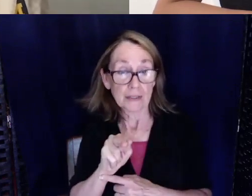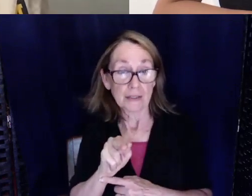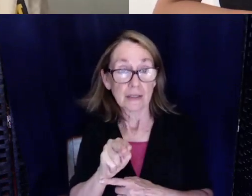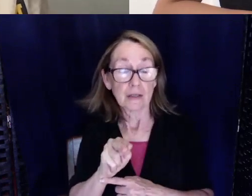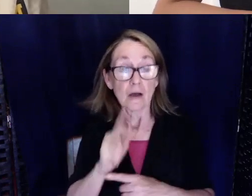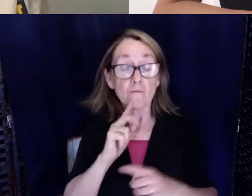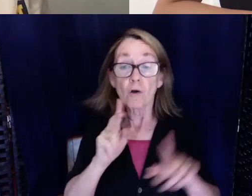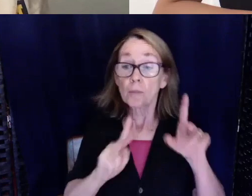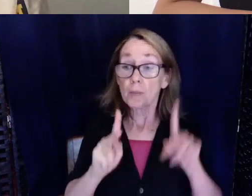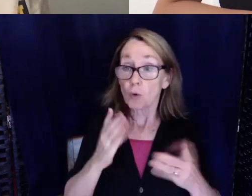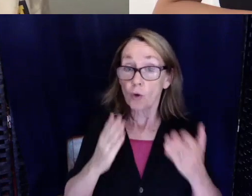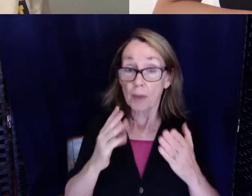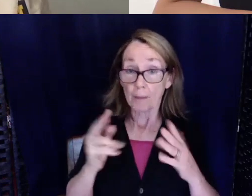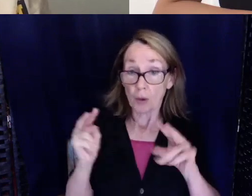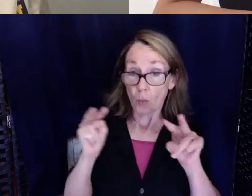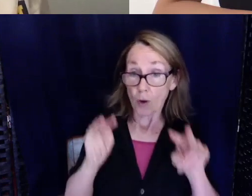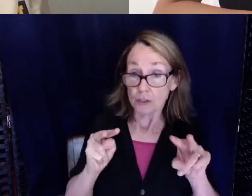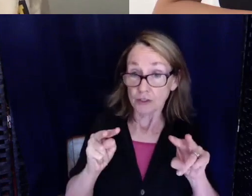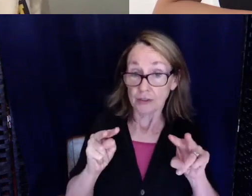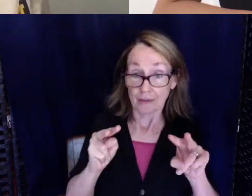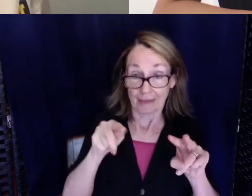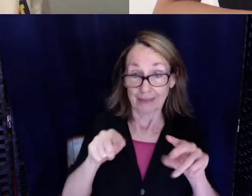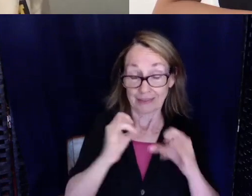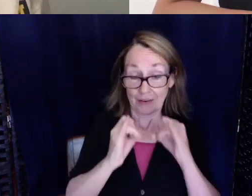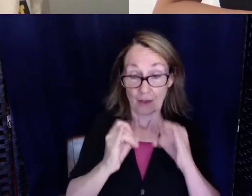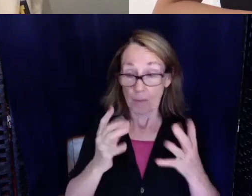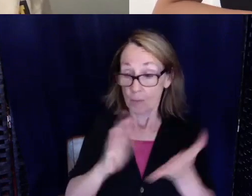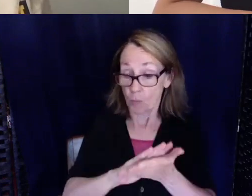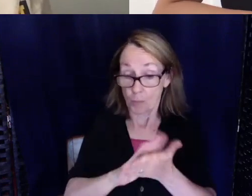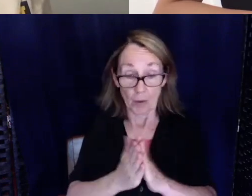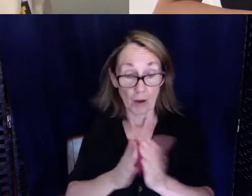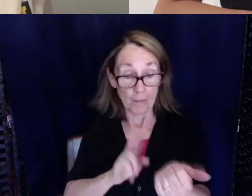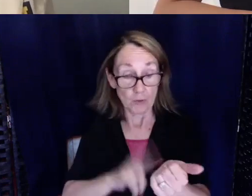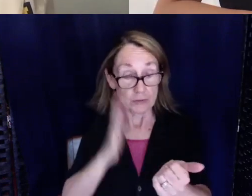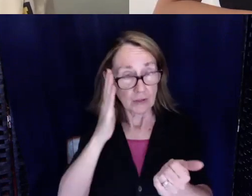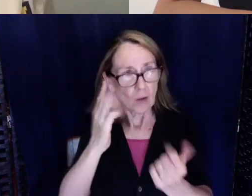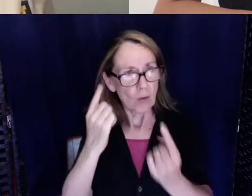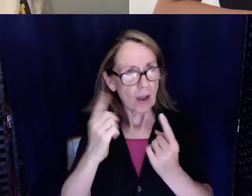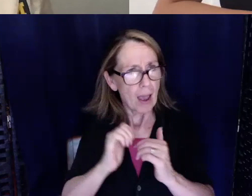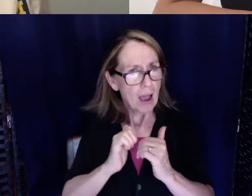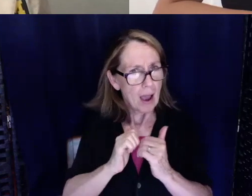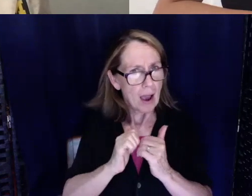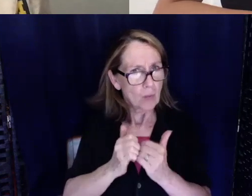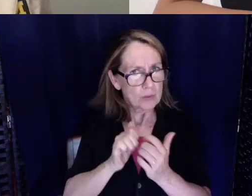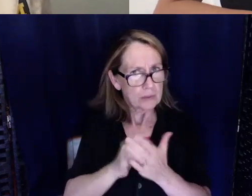who may be watching and may want to become nurses in the future and are wondering how. How does that work? What about a